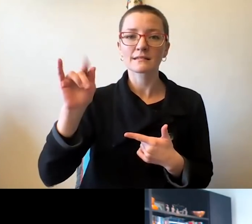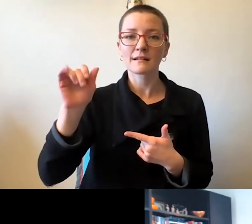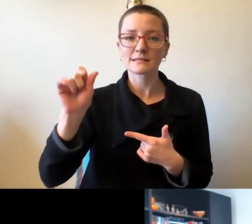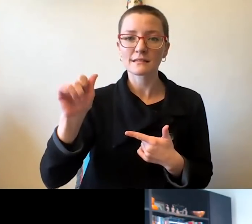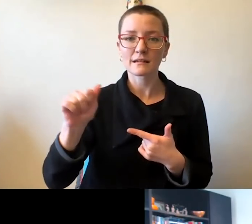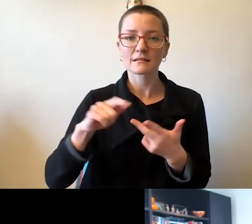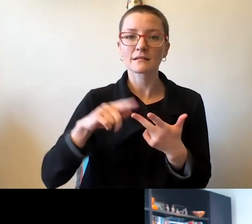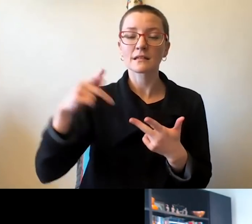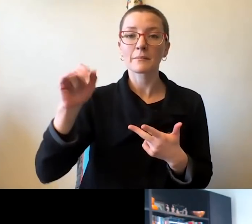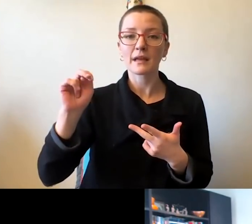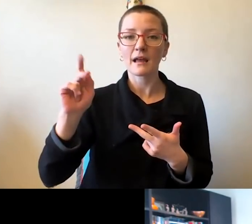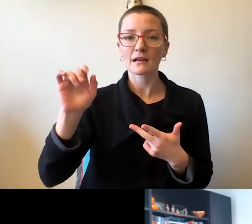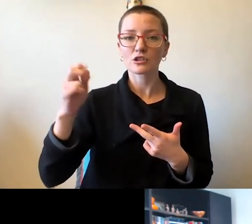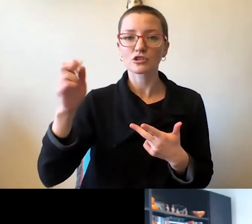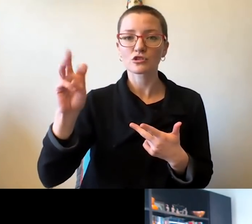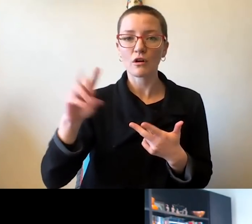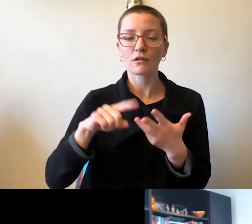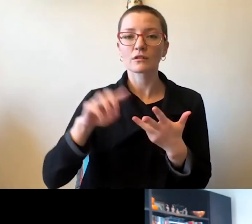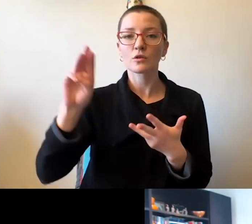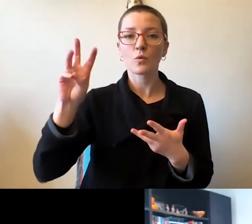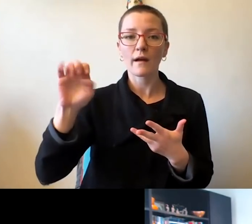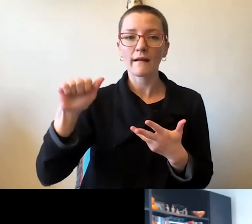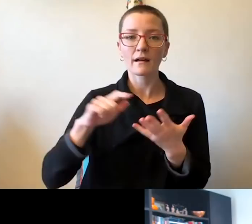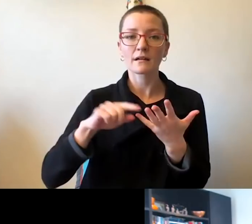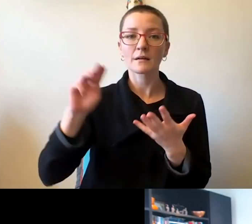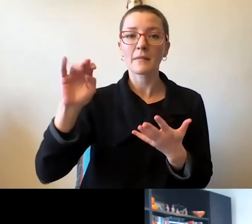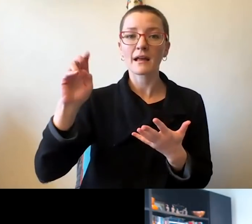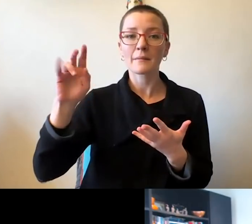, Miami, Mascoutah, Odawa, , Missaukee,